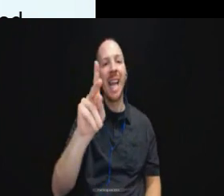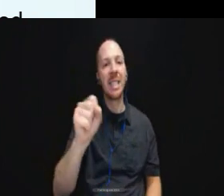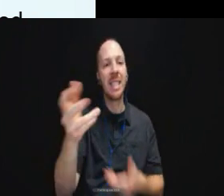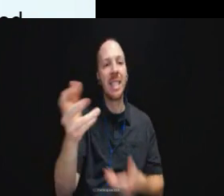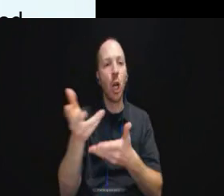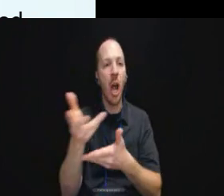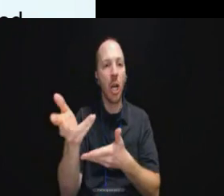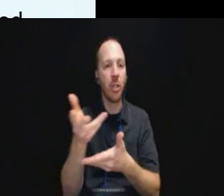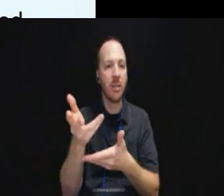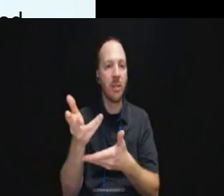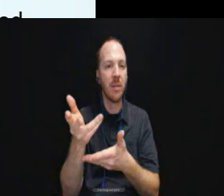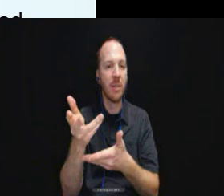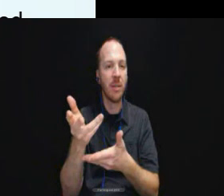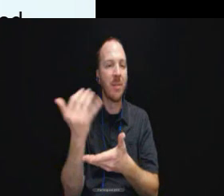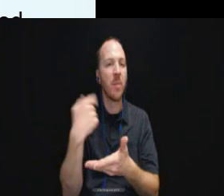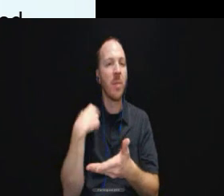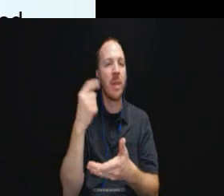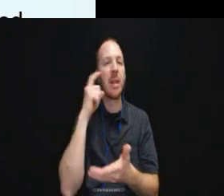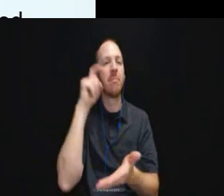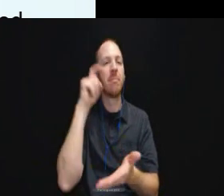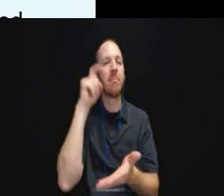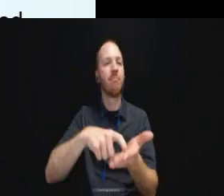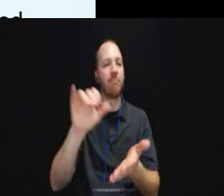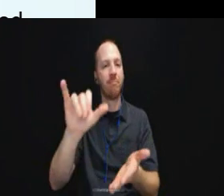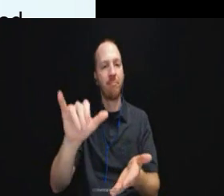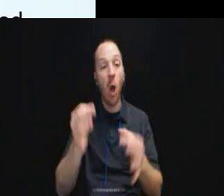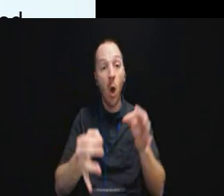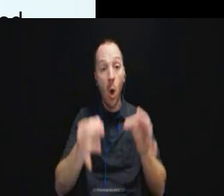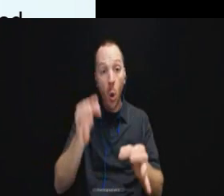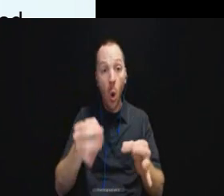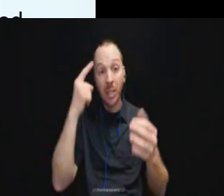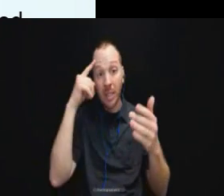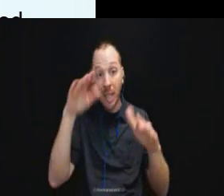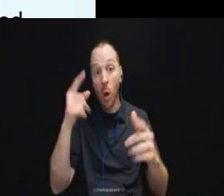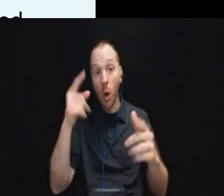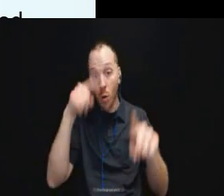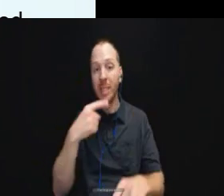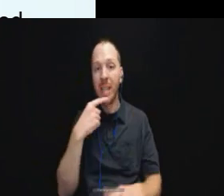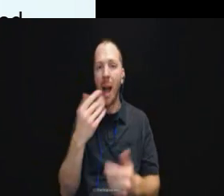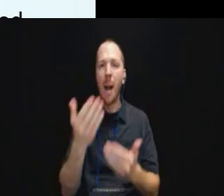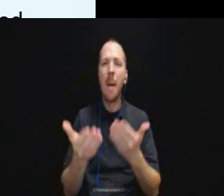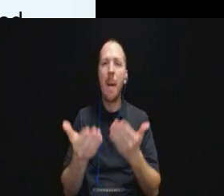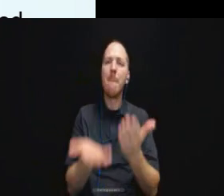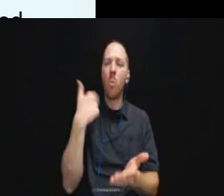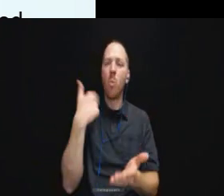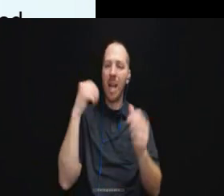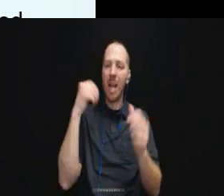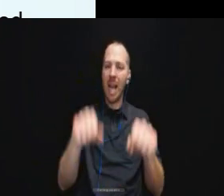And courts and settlement agreements are saying maybe we can kind of use this as a shortcut